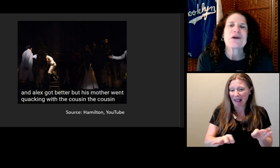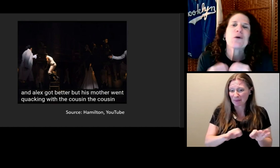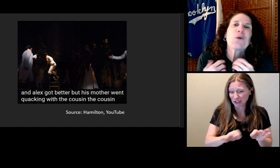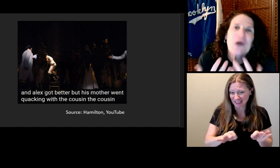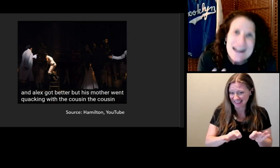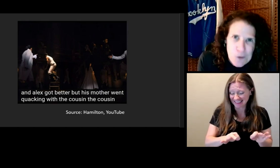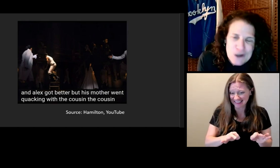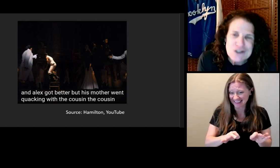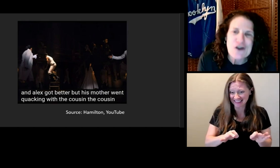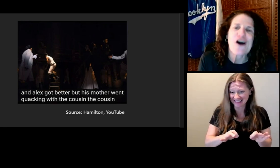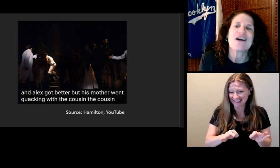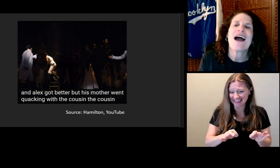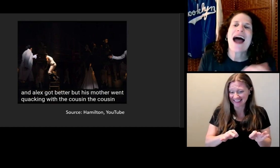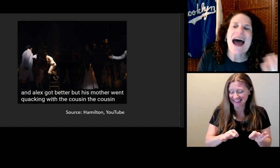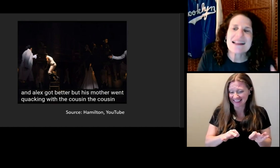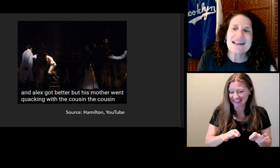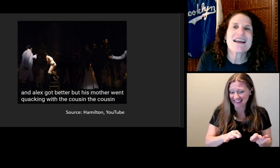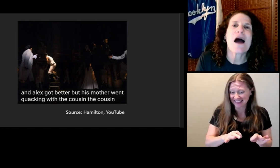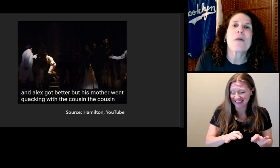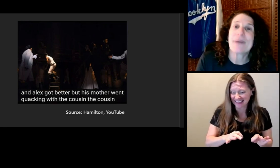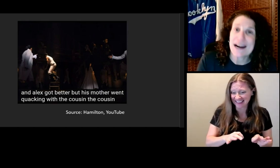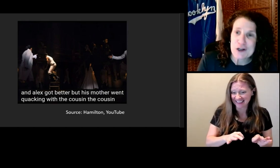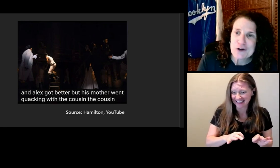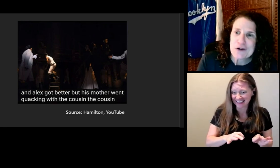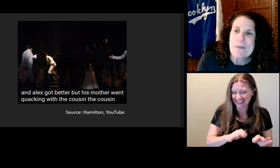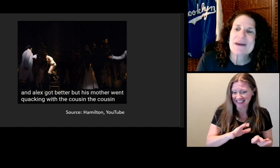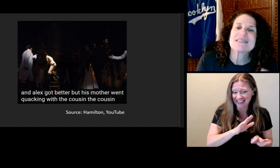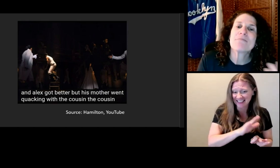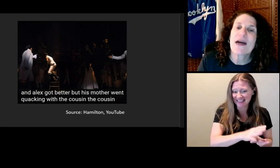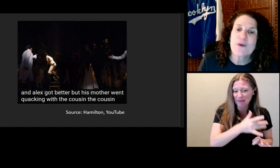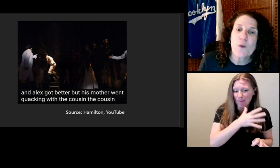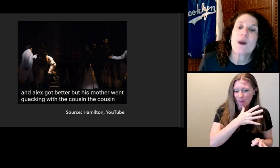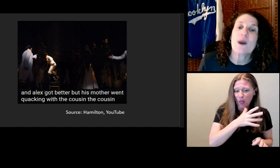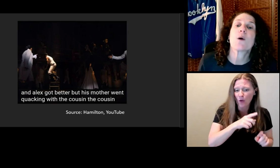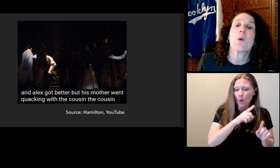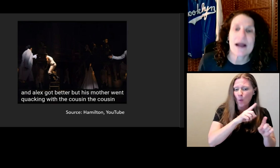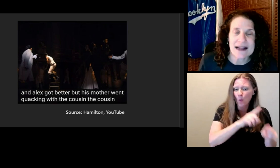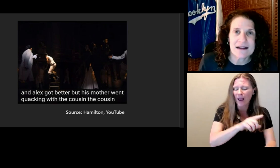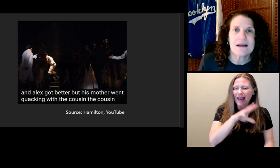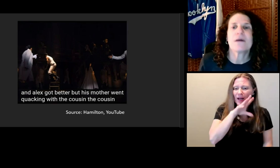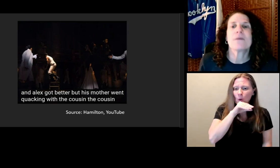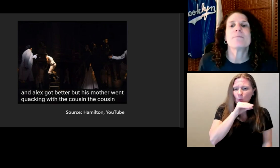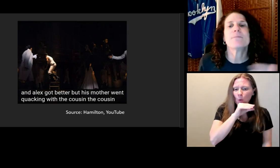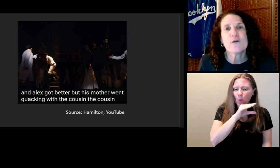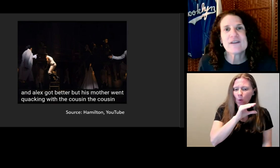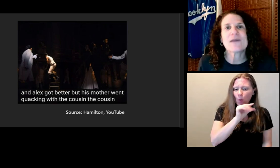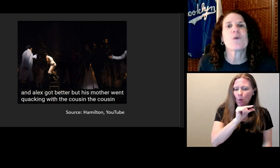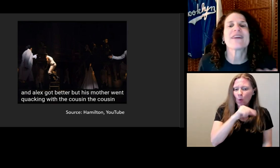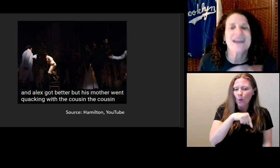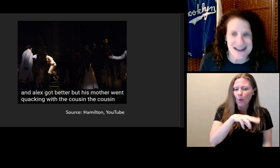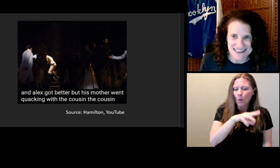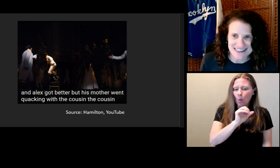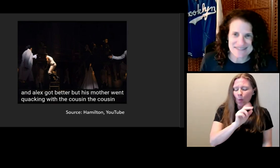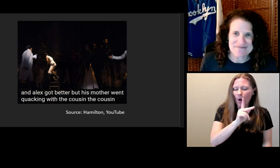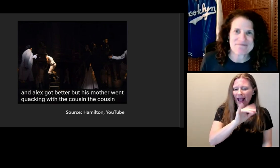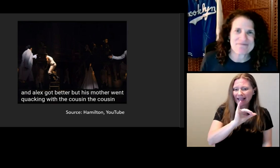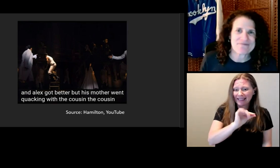The correct words are: Alex got better, but his mother went quick.